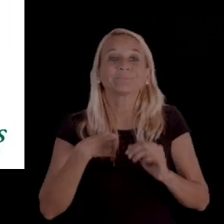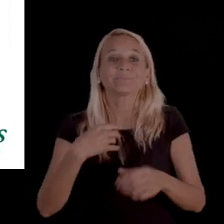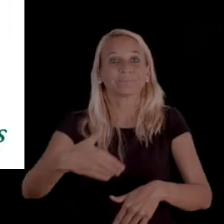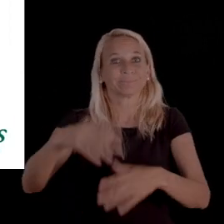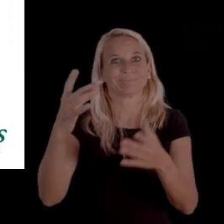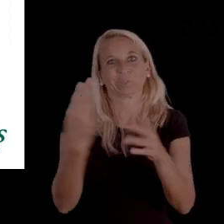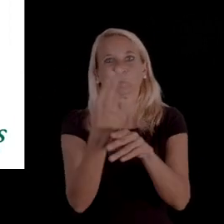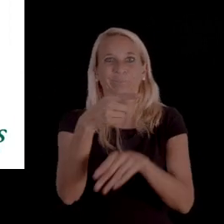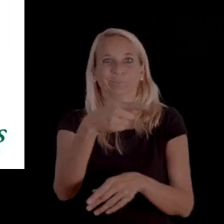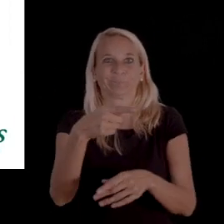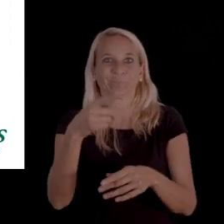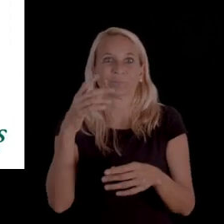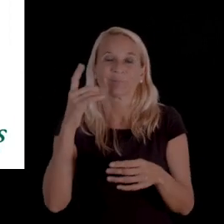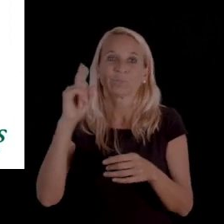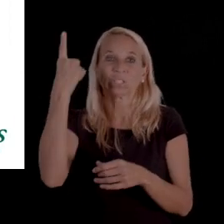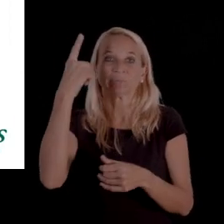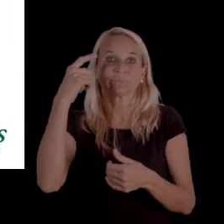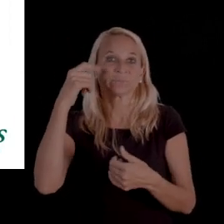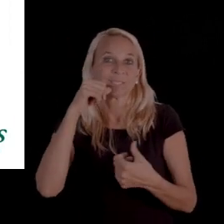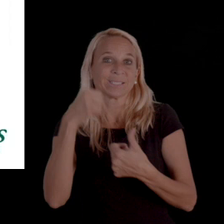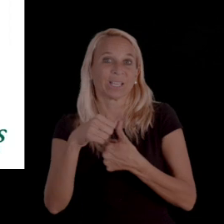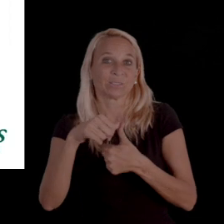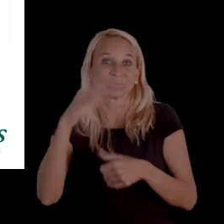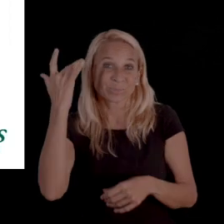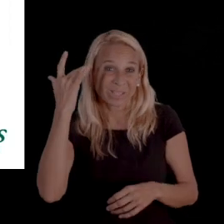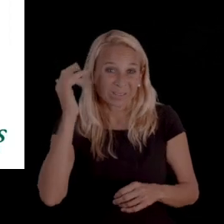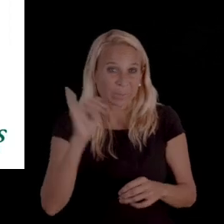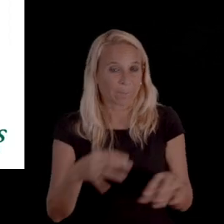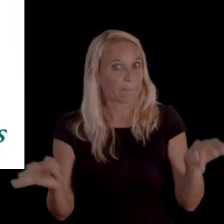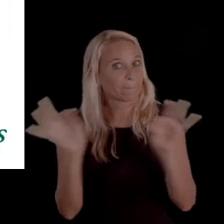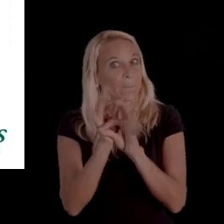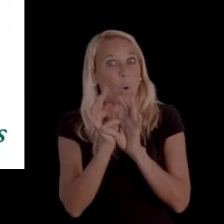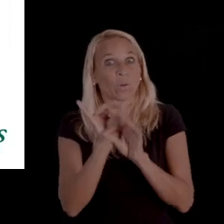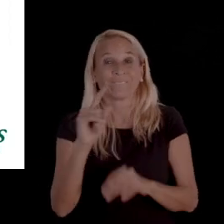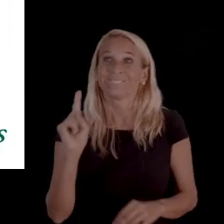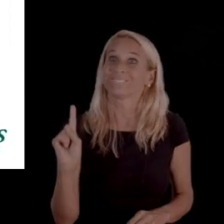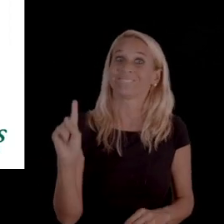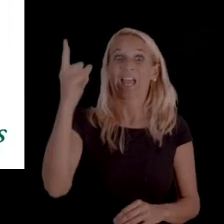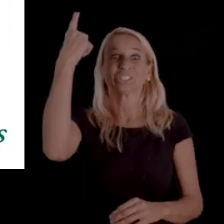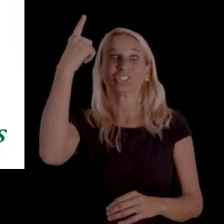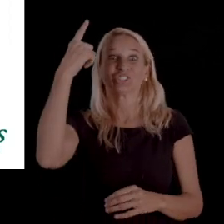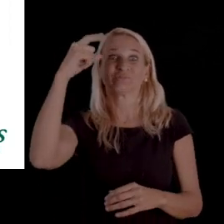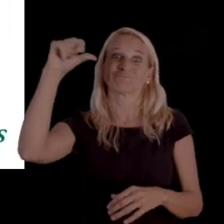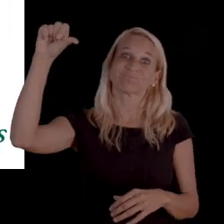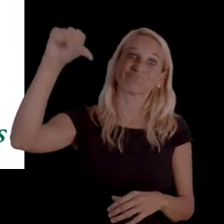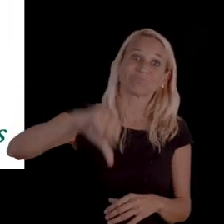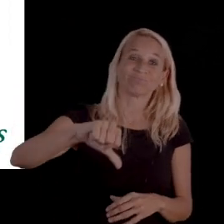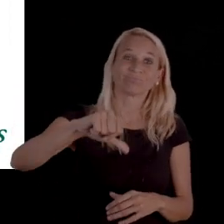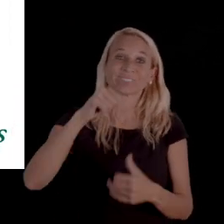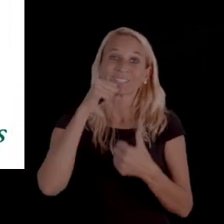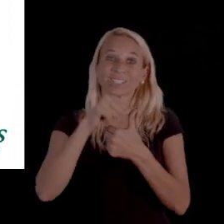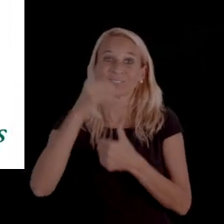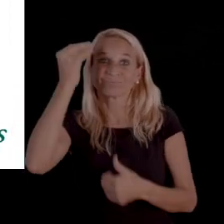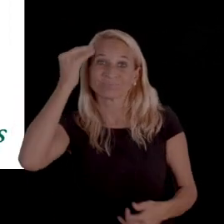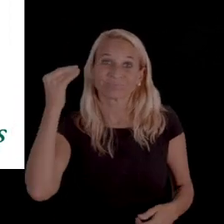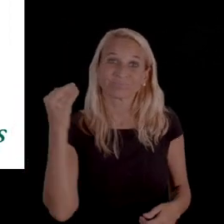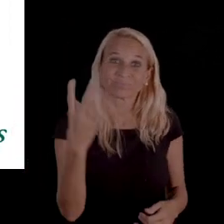versus other denial notices that we'll get into is because it is important for you to know that the initial denial notice